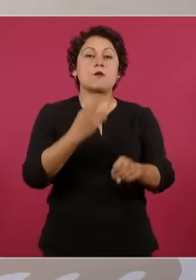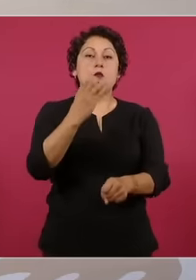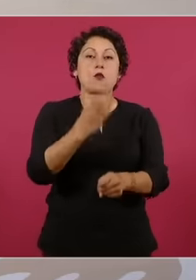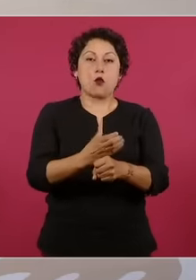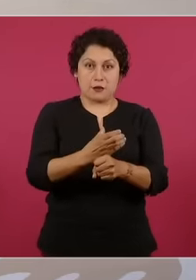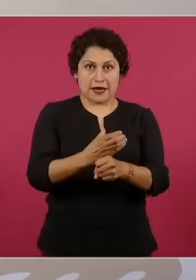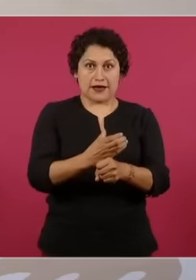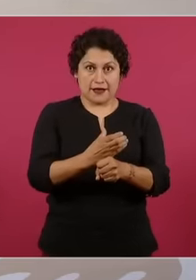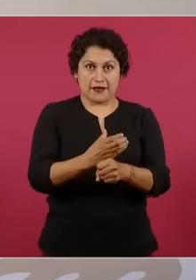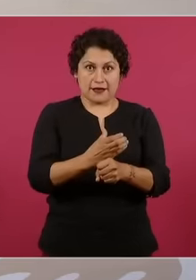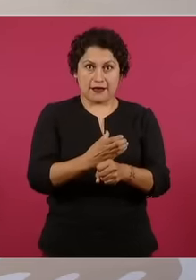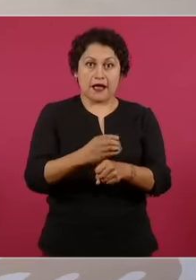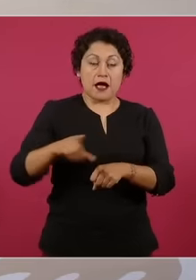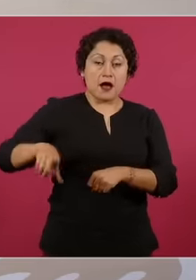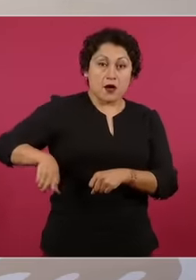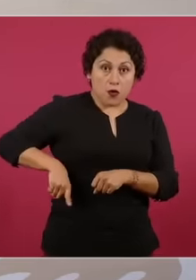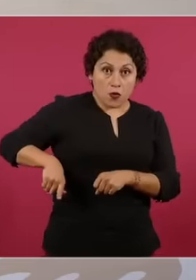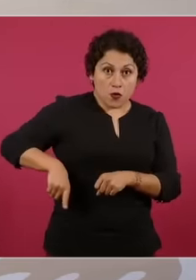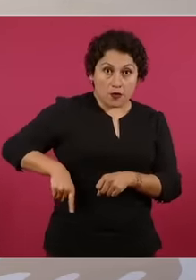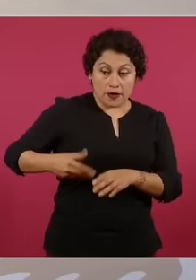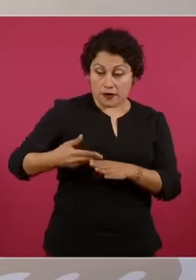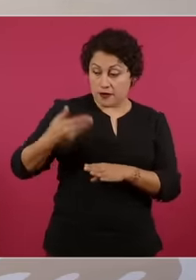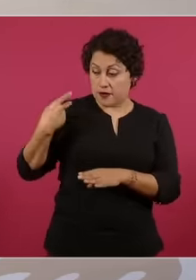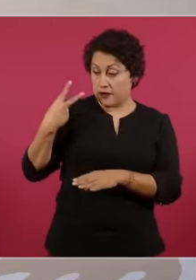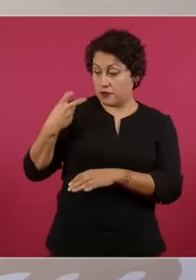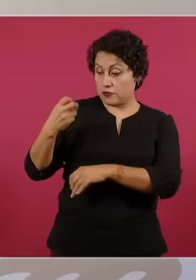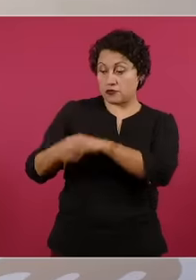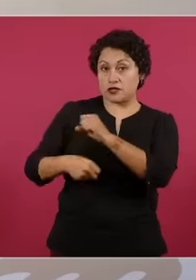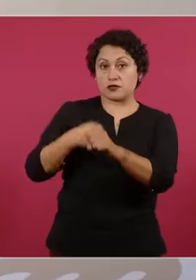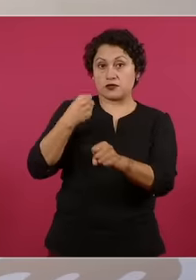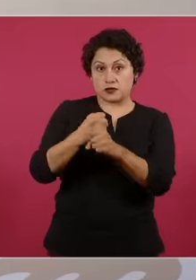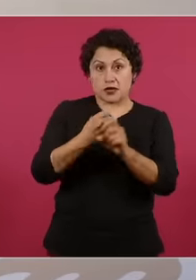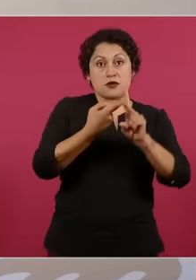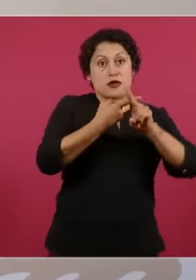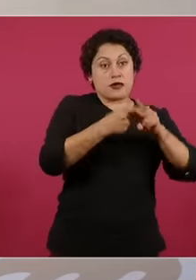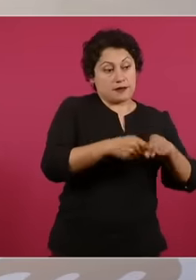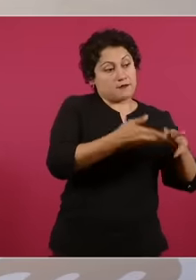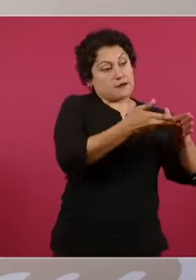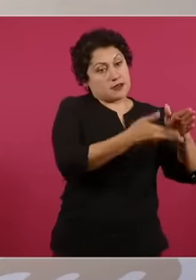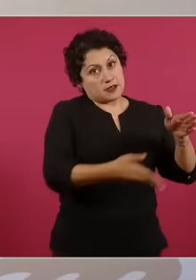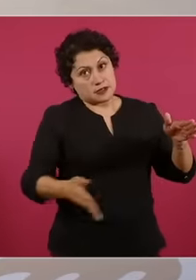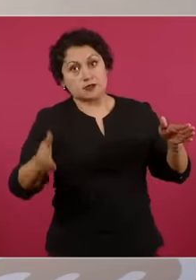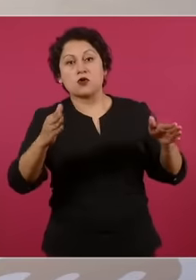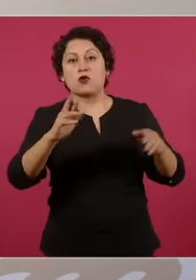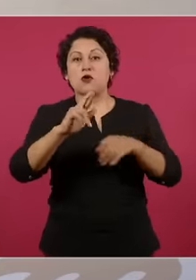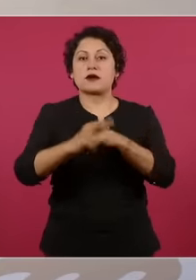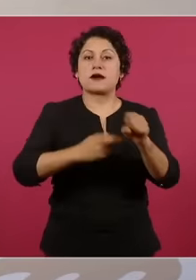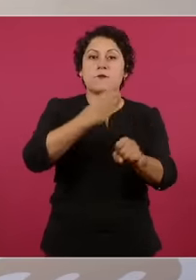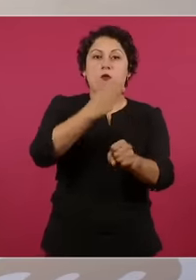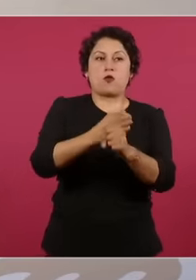a monarchy ended and a Republic began is what he maintains